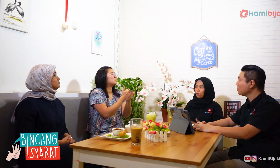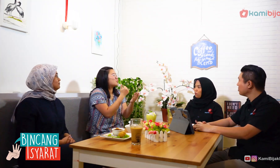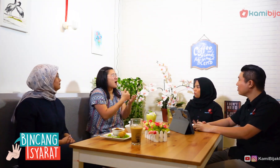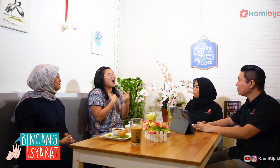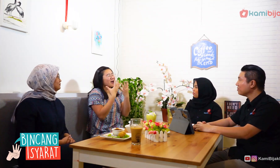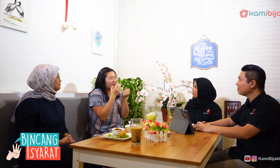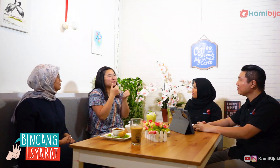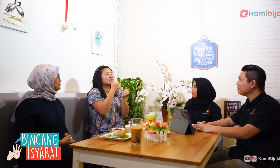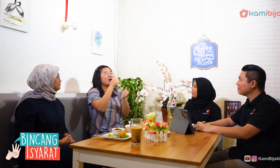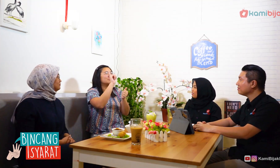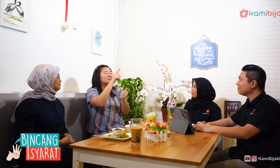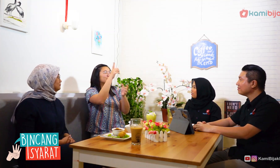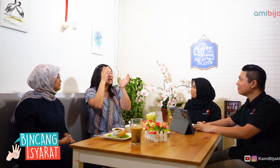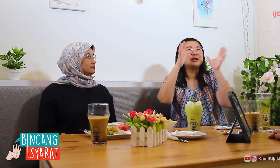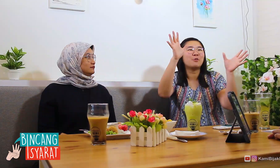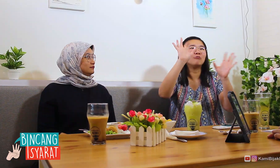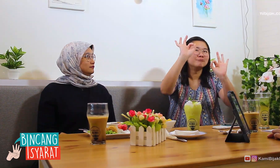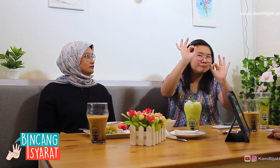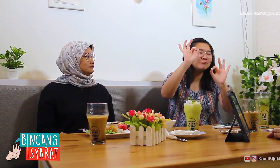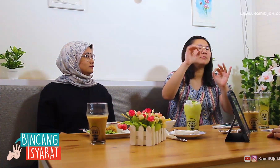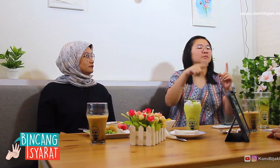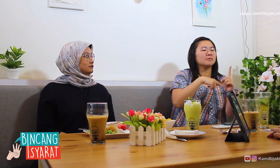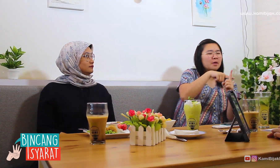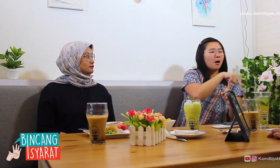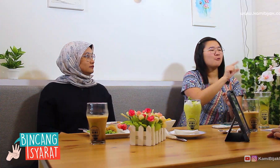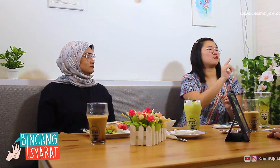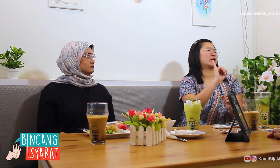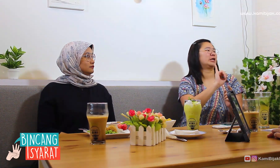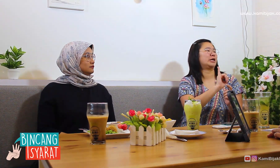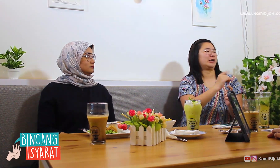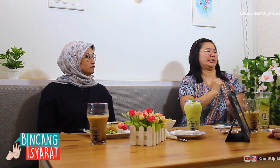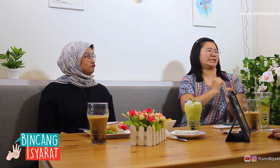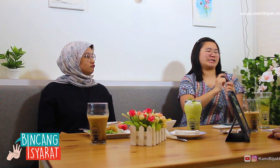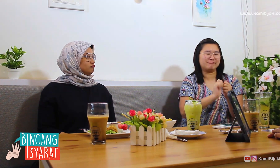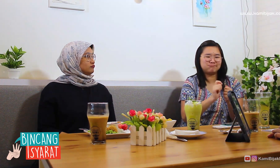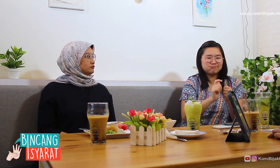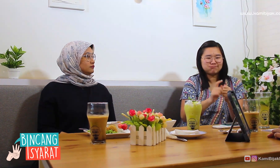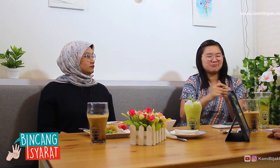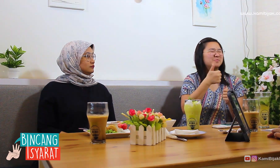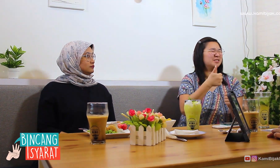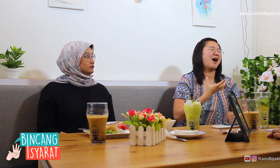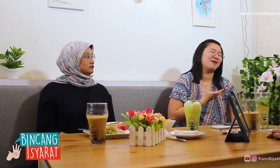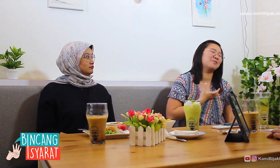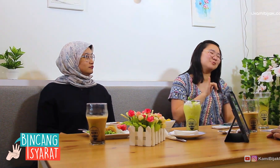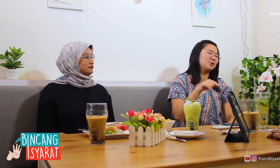I hope after being funded by Nippon Foundation and then the UI which finances LRBI